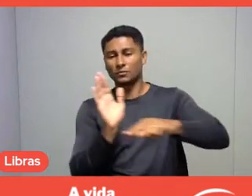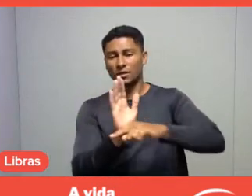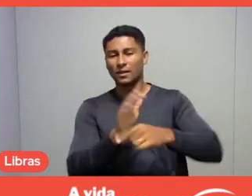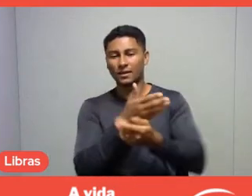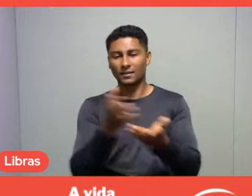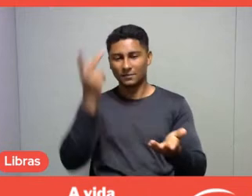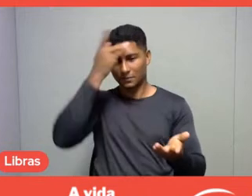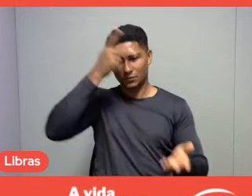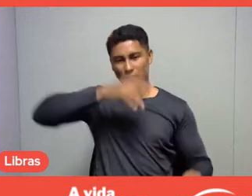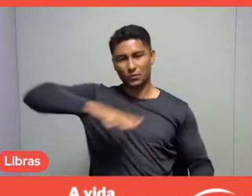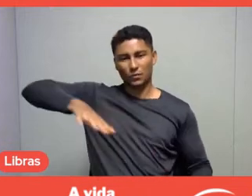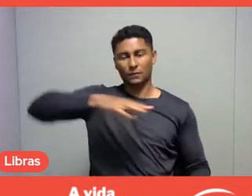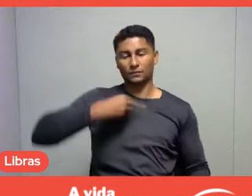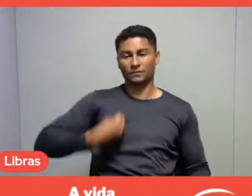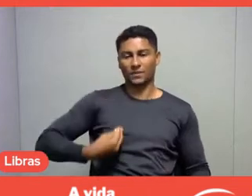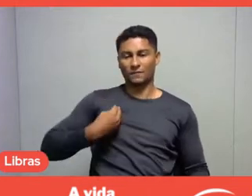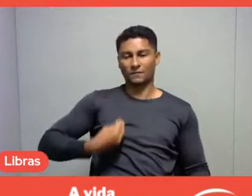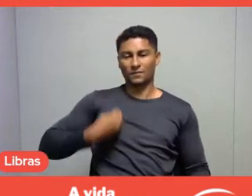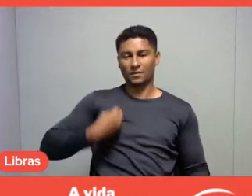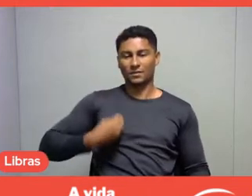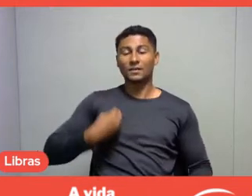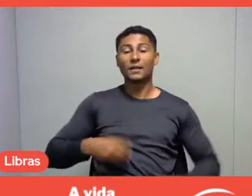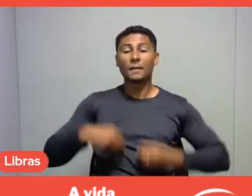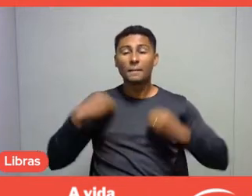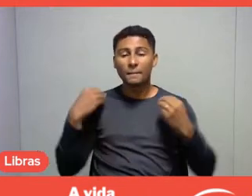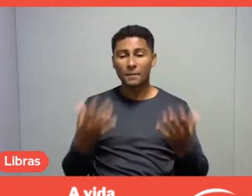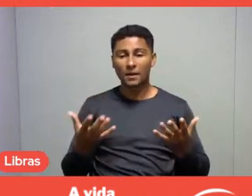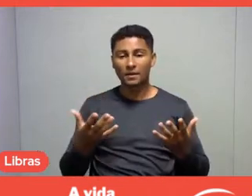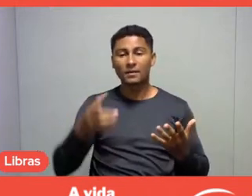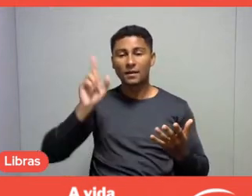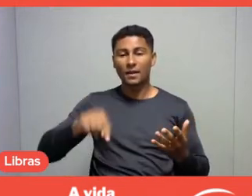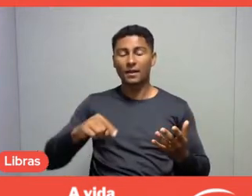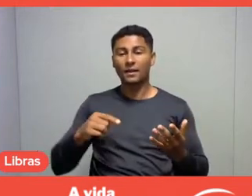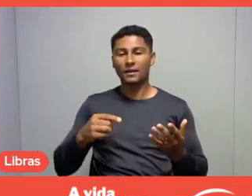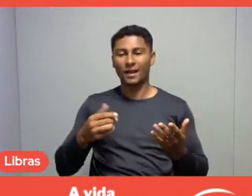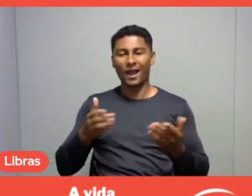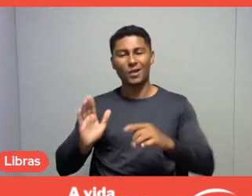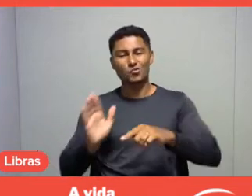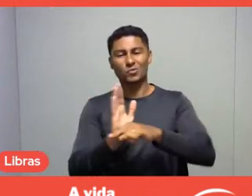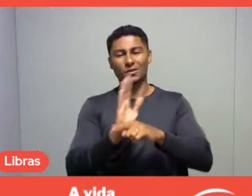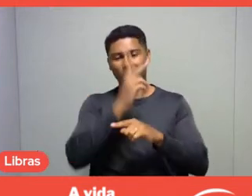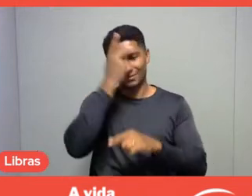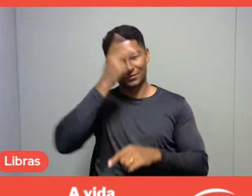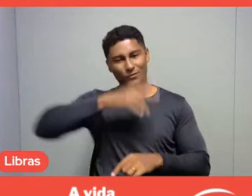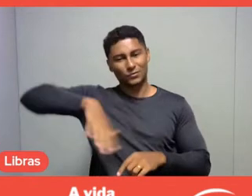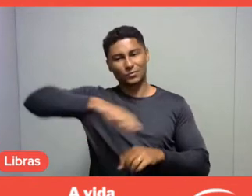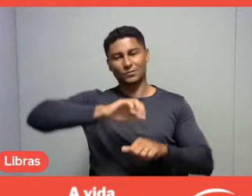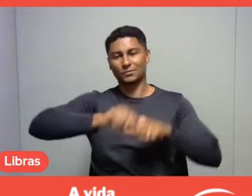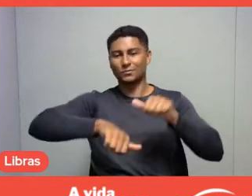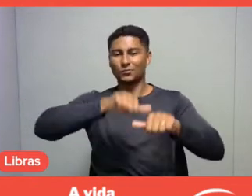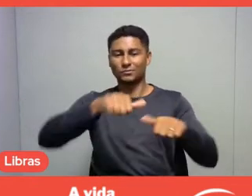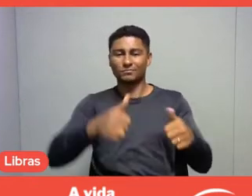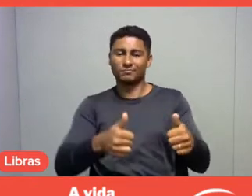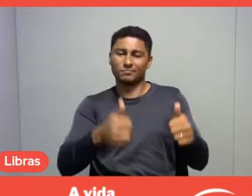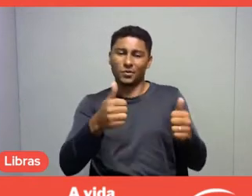but also the point of, in fact, causing change. Leisure, I think, only makes sense if it causes some change,